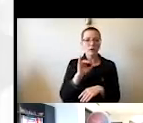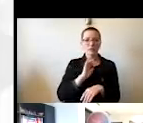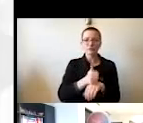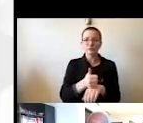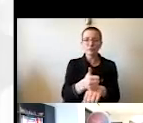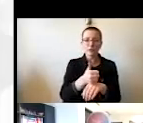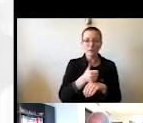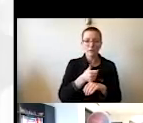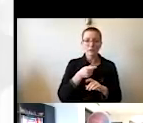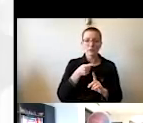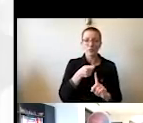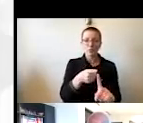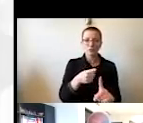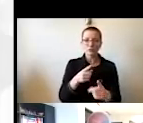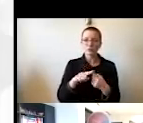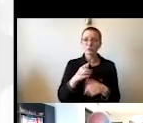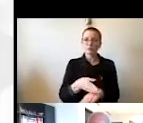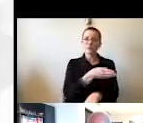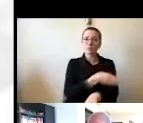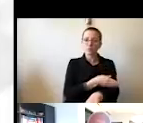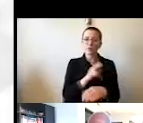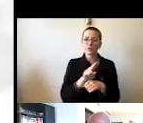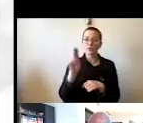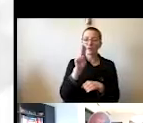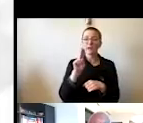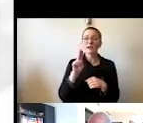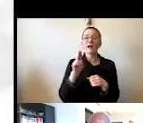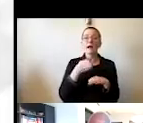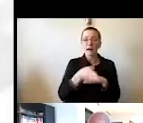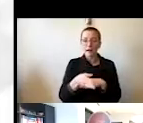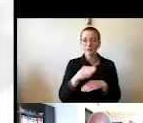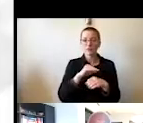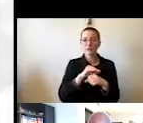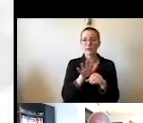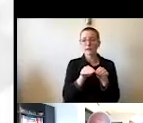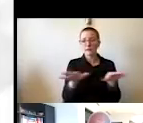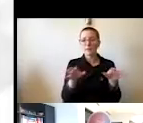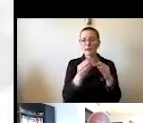to improving the university even after the pandemic is behind us.